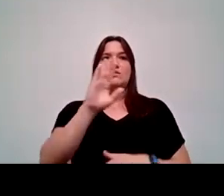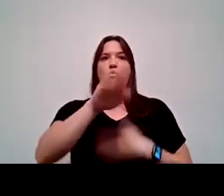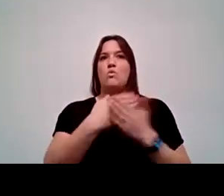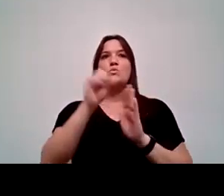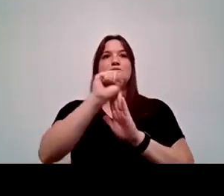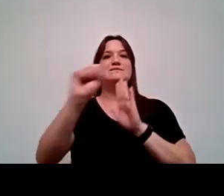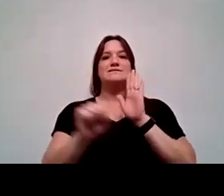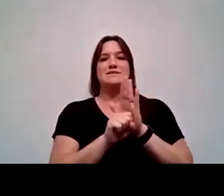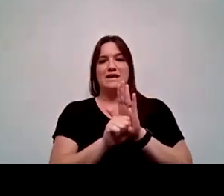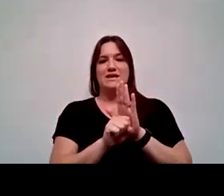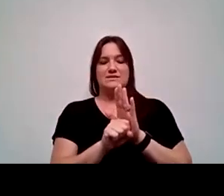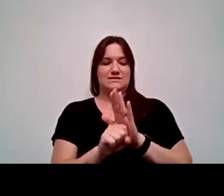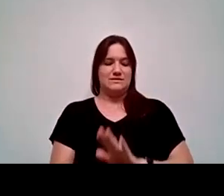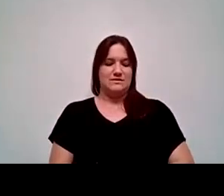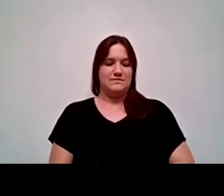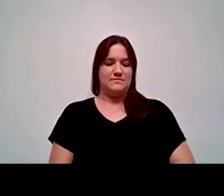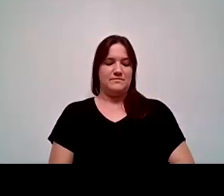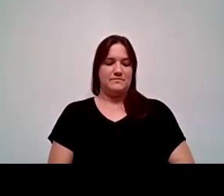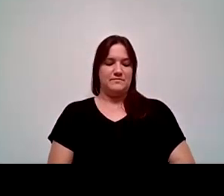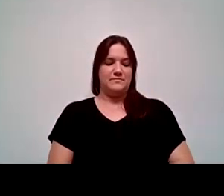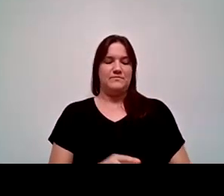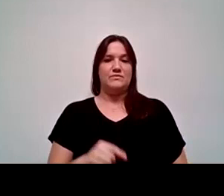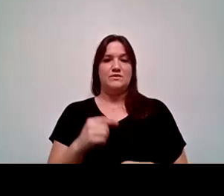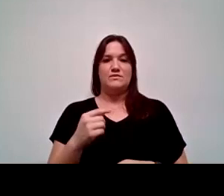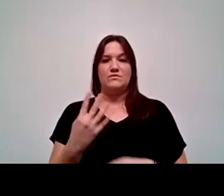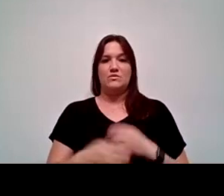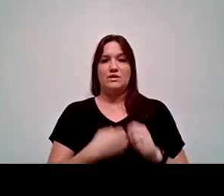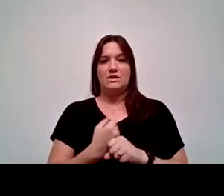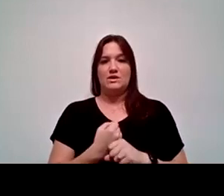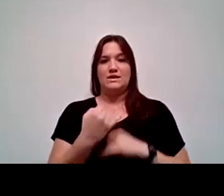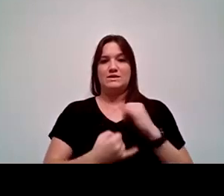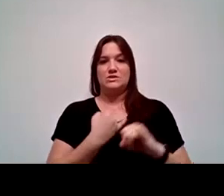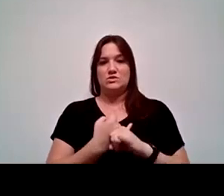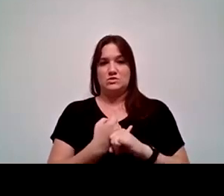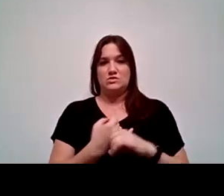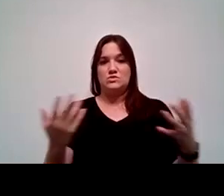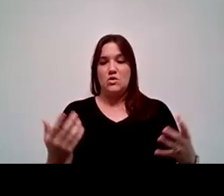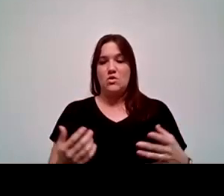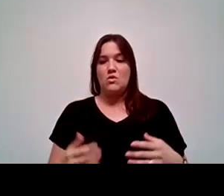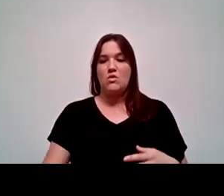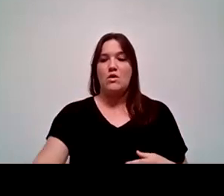for Latinx students rate of transfer to a four year institution. So not only are we having the numbers